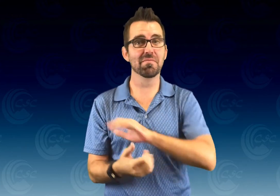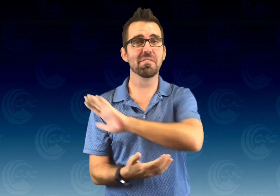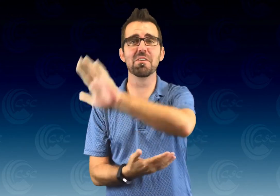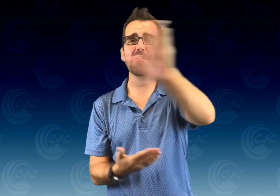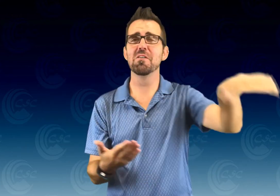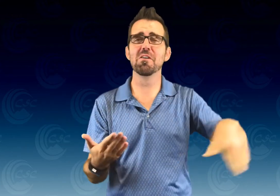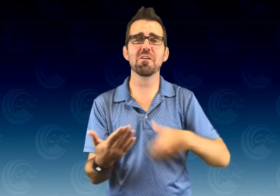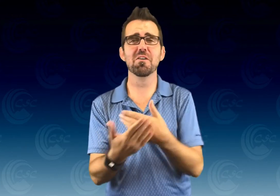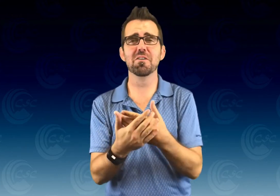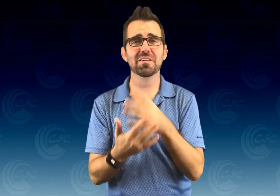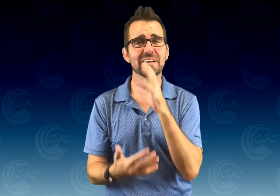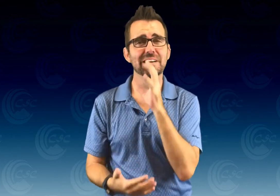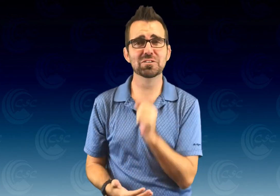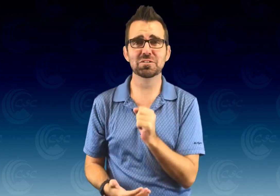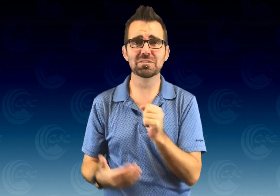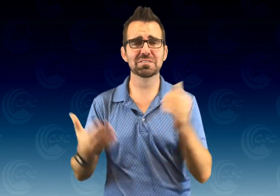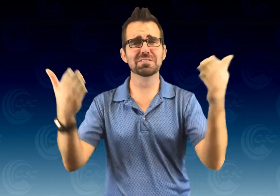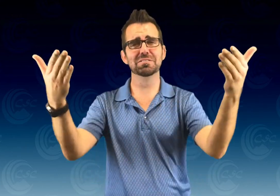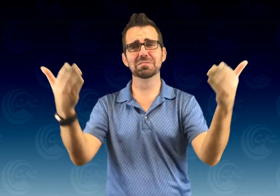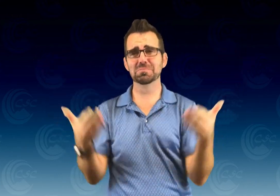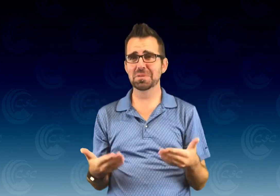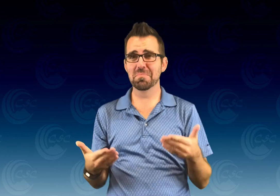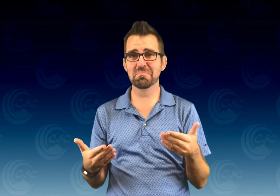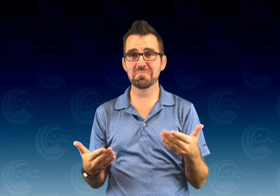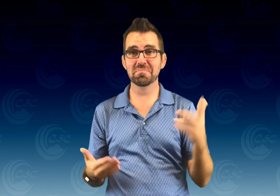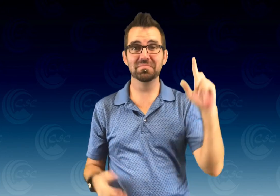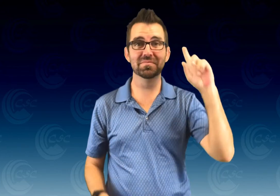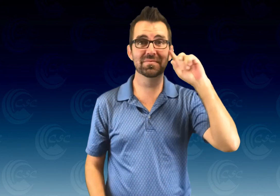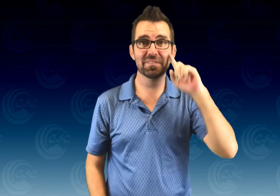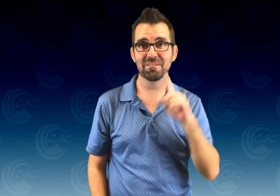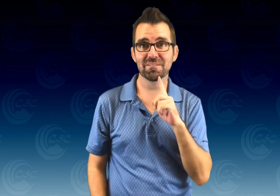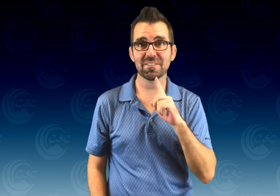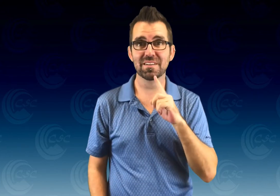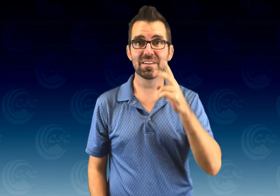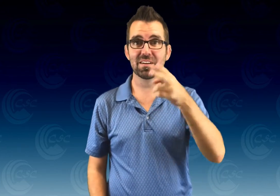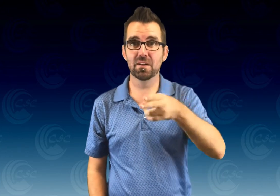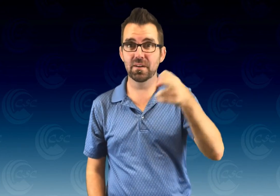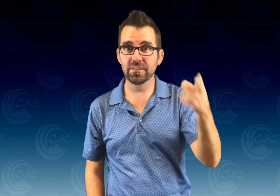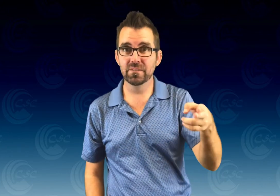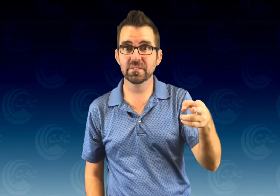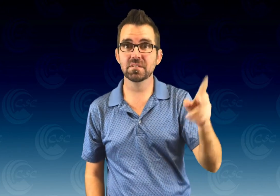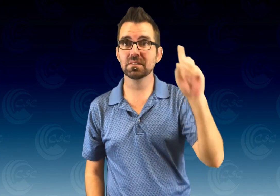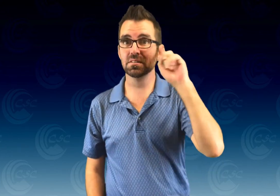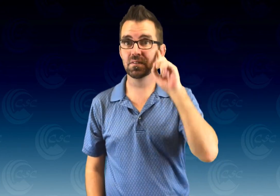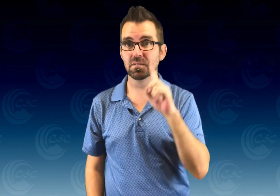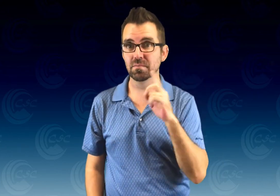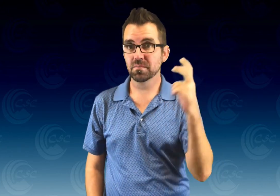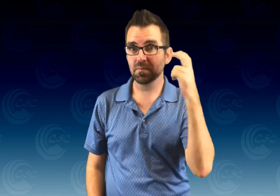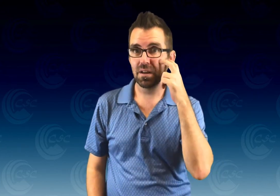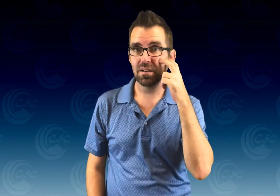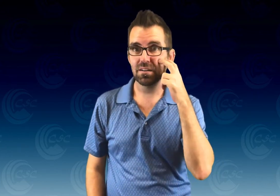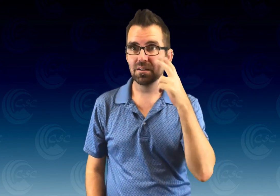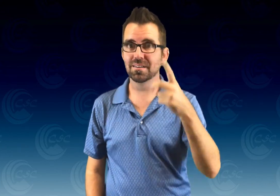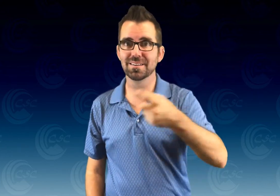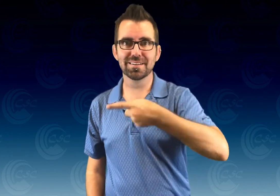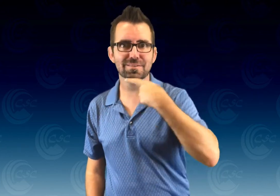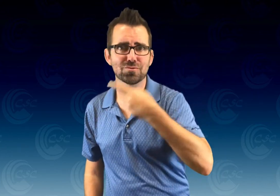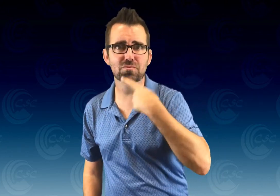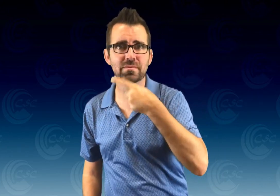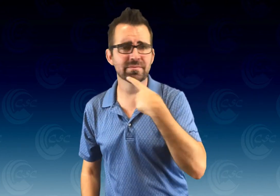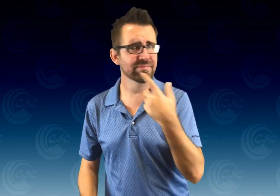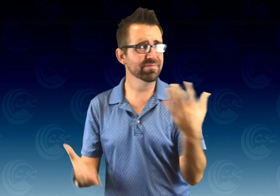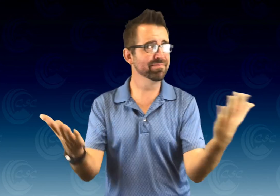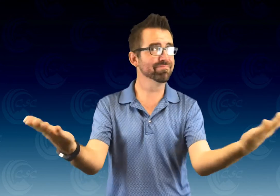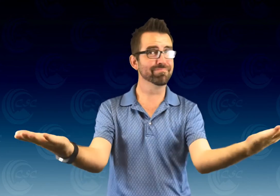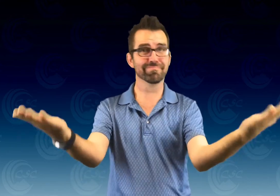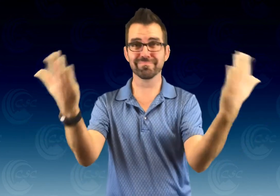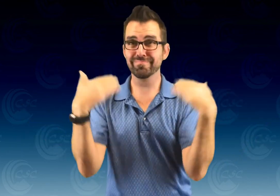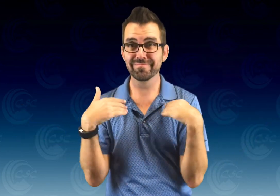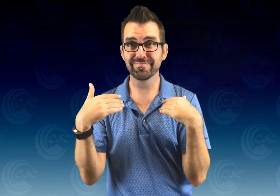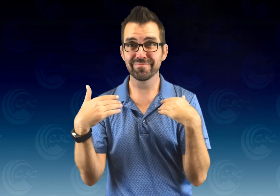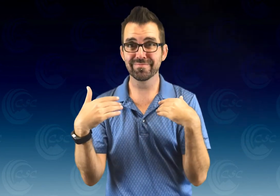All ages are welcome! Deaf, Hard of Hearing, Deaf-Blind, and Hearing are all welcome!